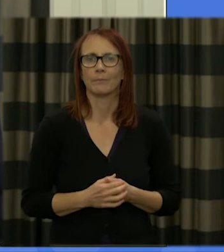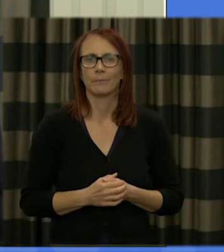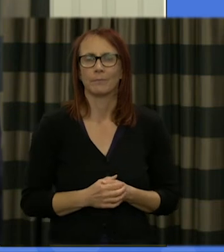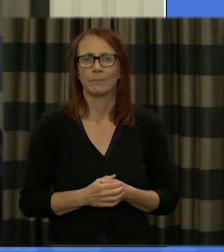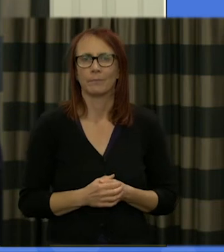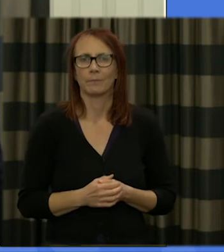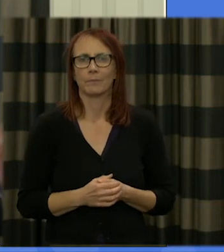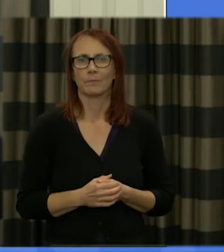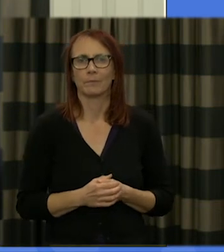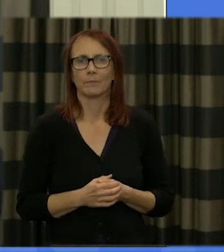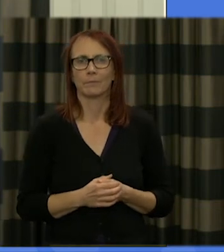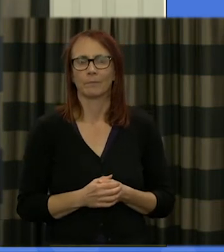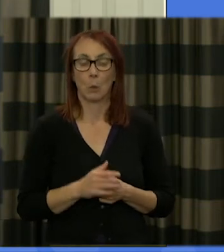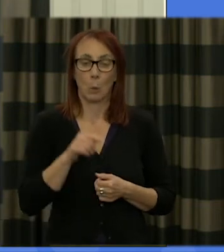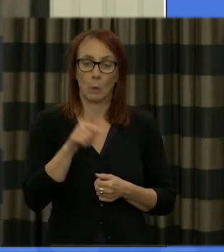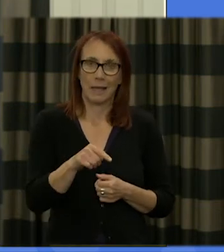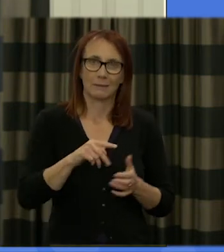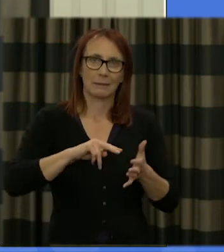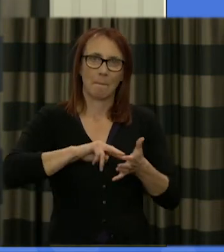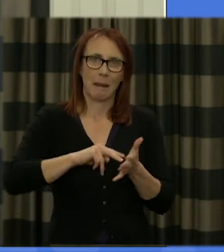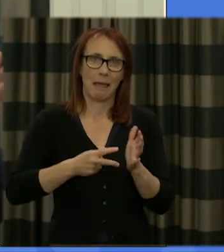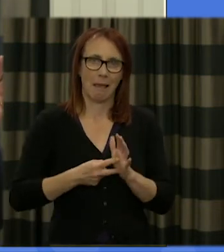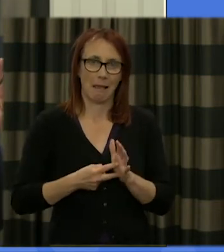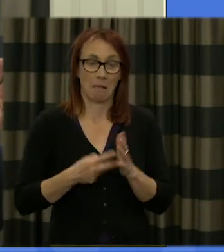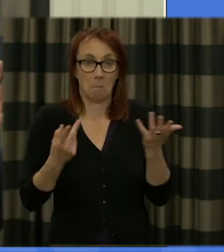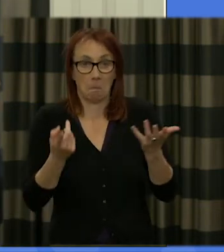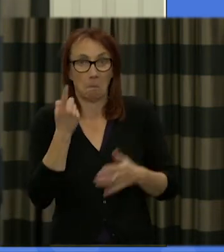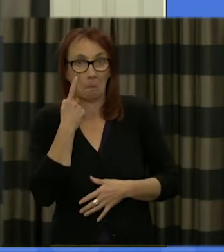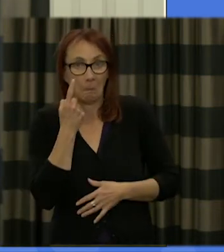term so that's the plan and we'll see how it works I will see how willing they